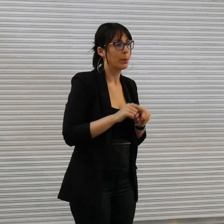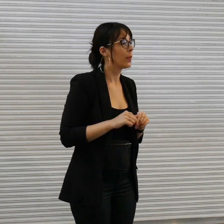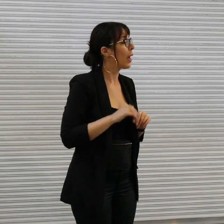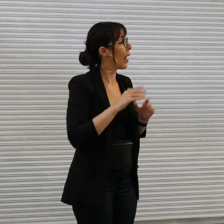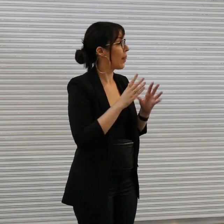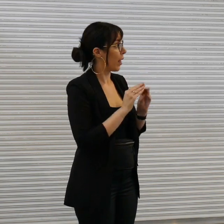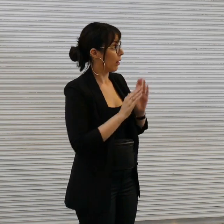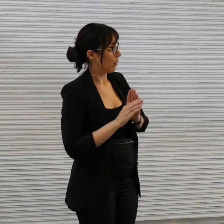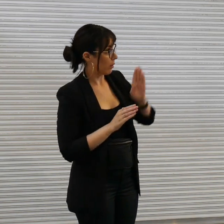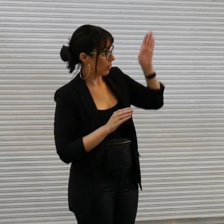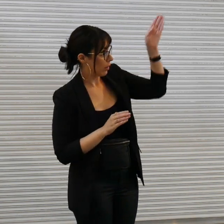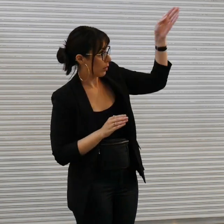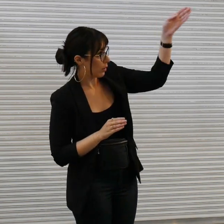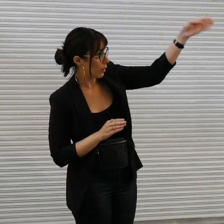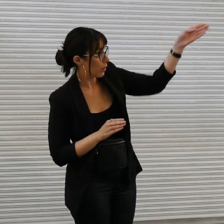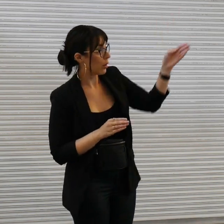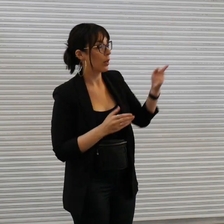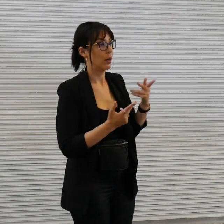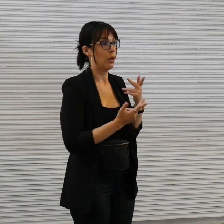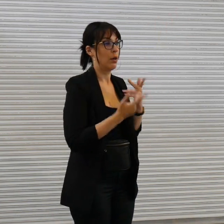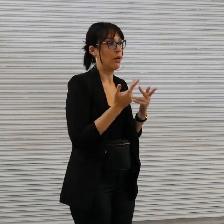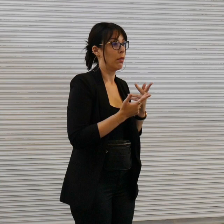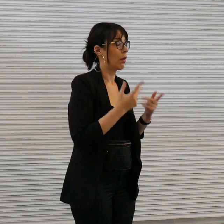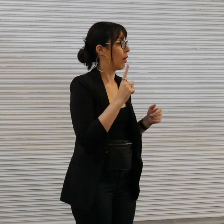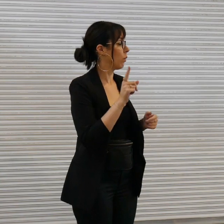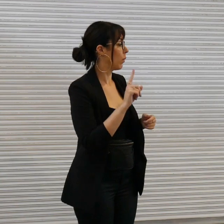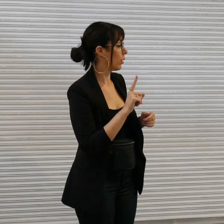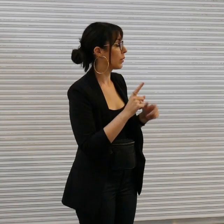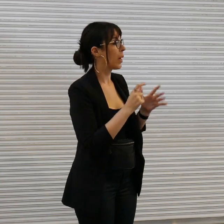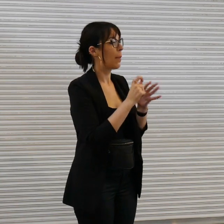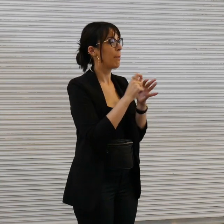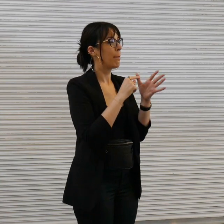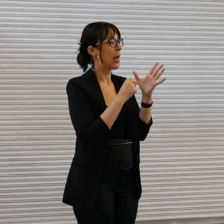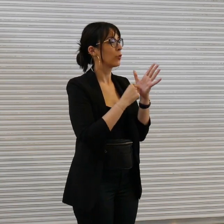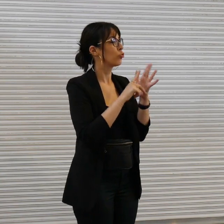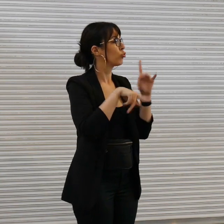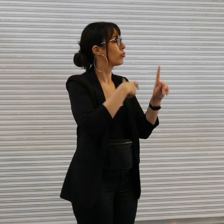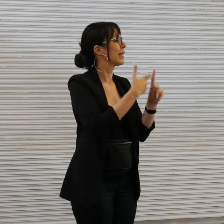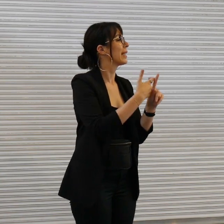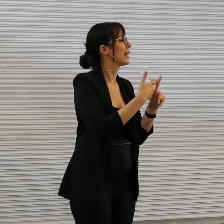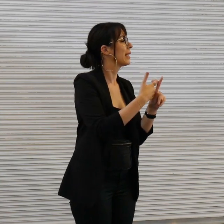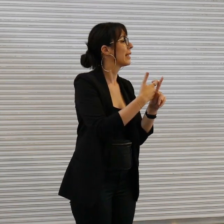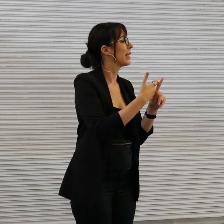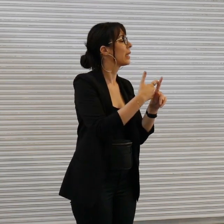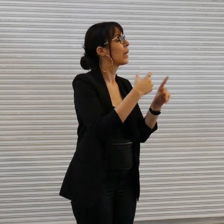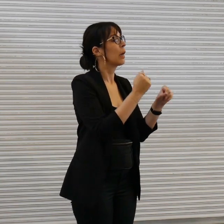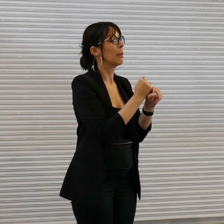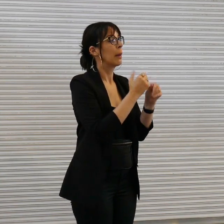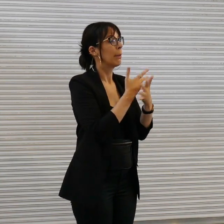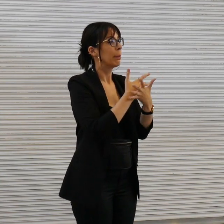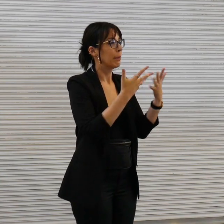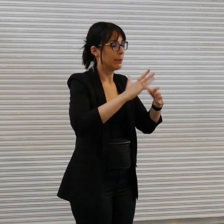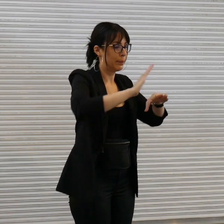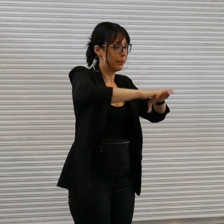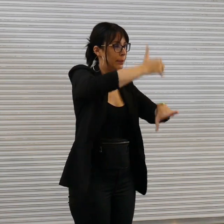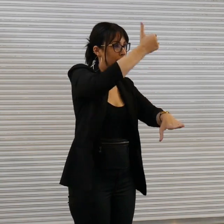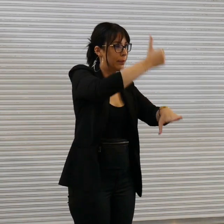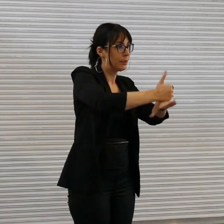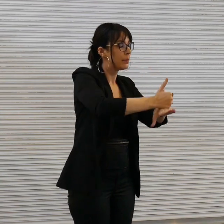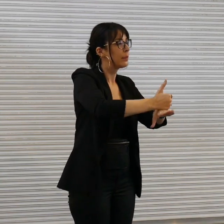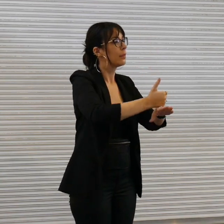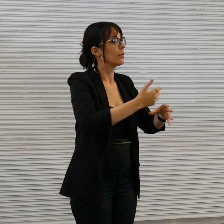into the other spaces here we have Patrick Tonks' amazing installation covering large scale painting